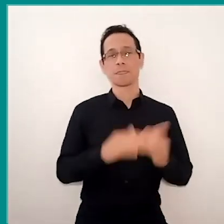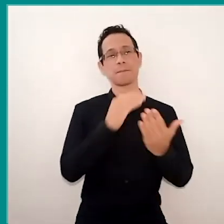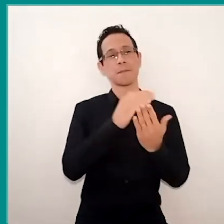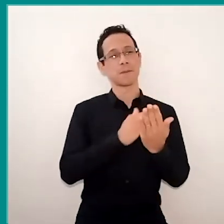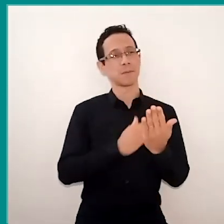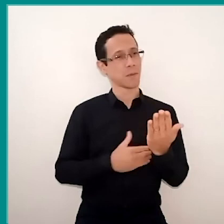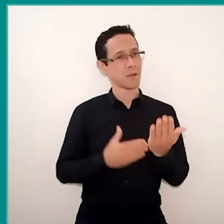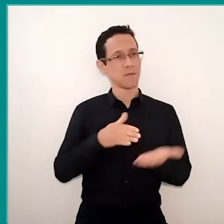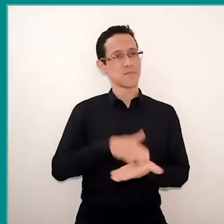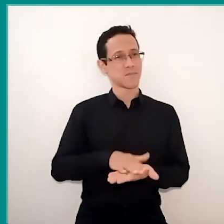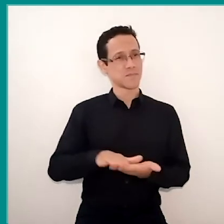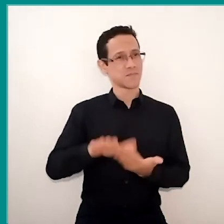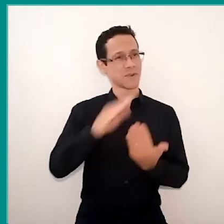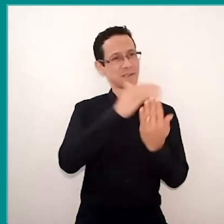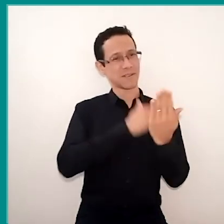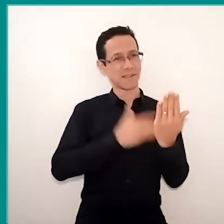but that the child could paint, anyway.